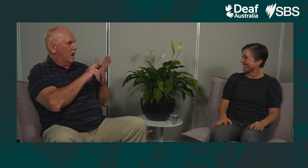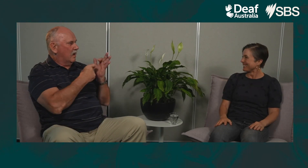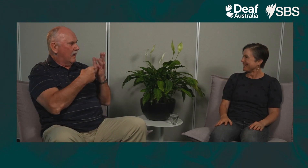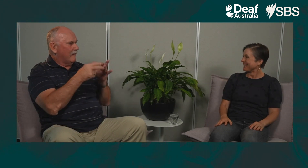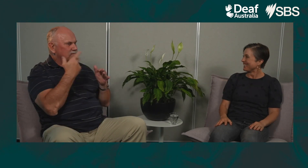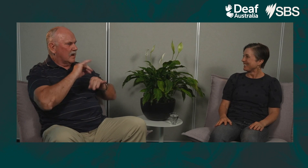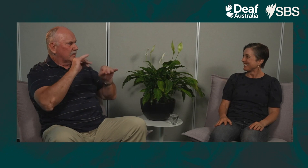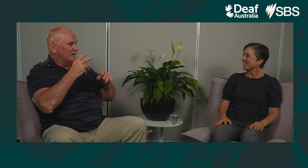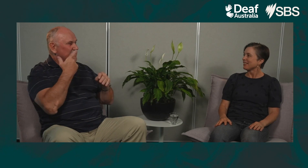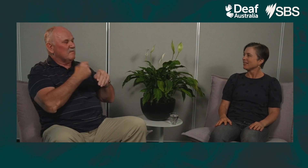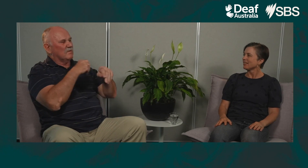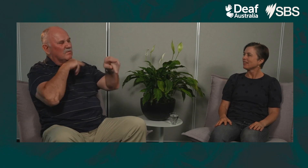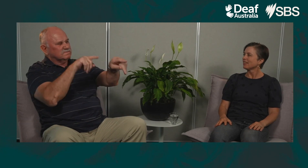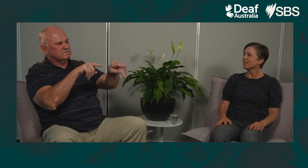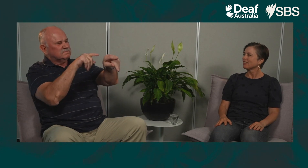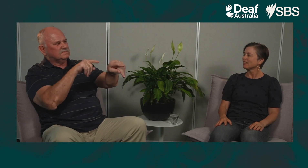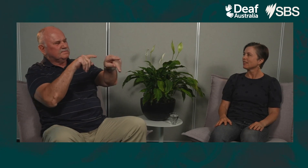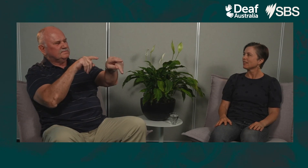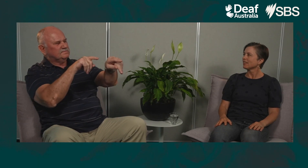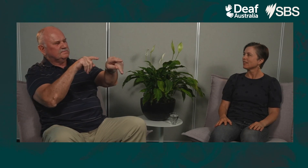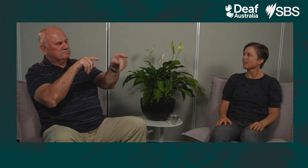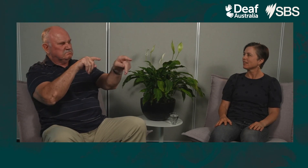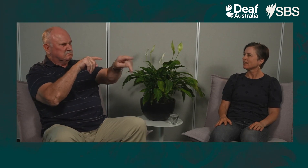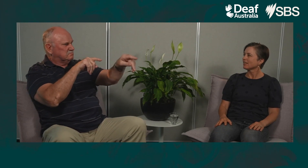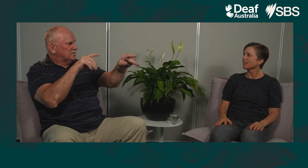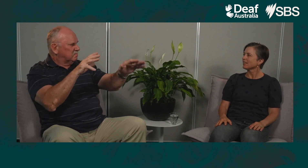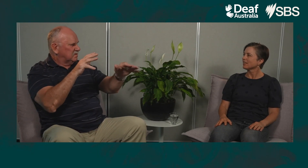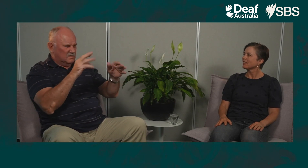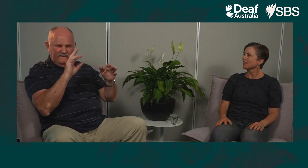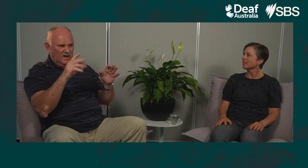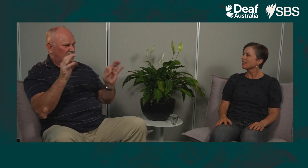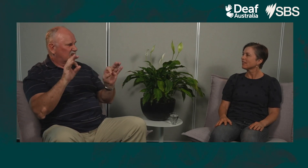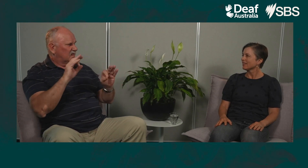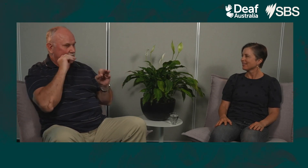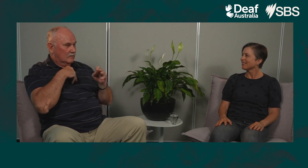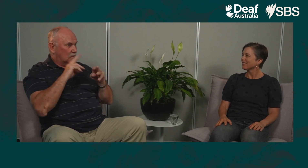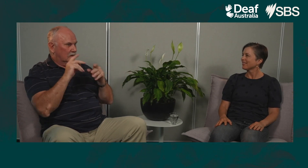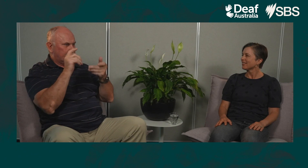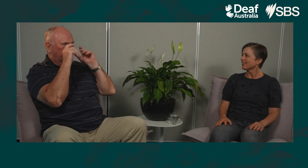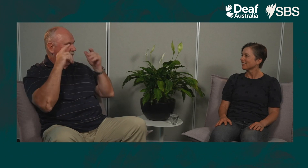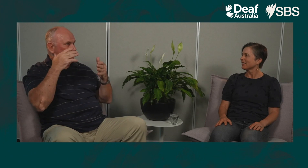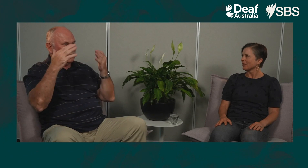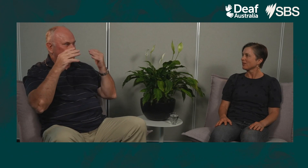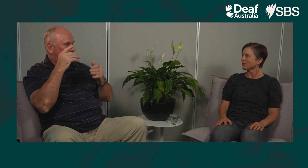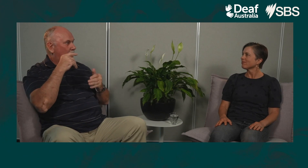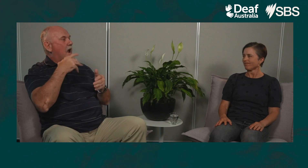I guess if there's an emergency vehicle, generally as a Deaf person if you see somebody driving erratically in front of you, I'd be alerted and realise something was going on,